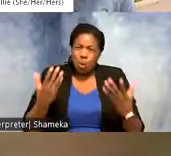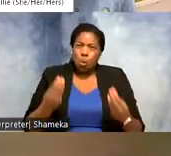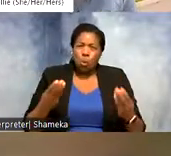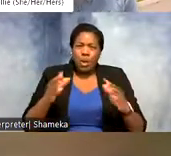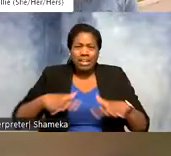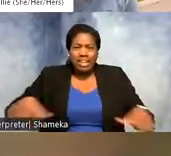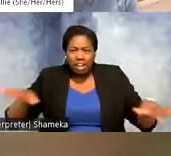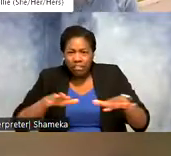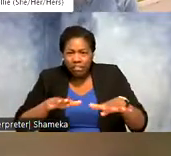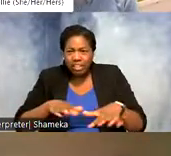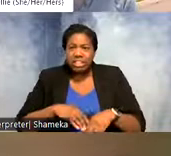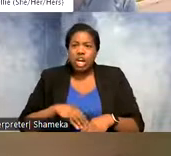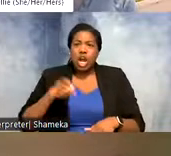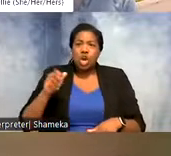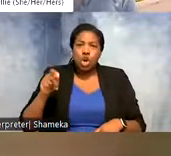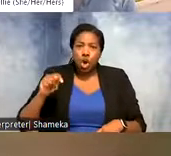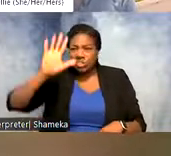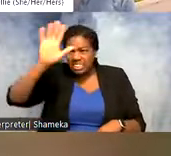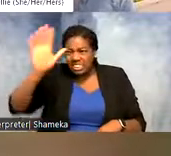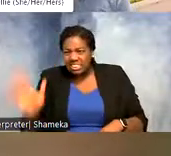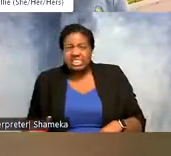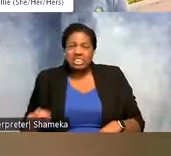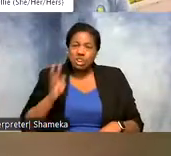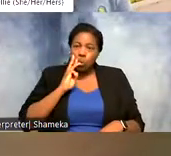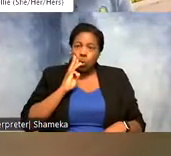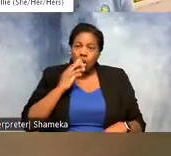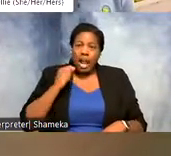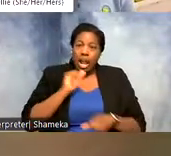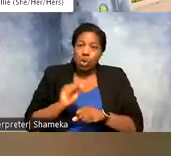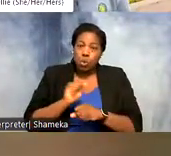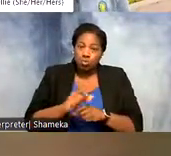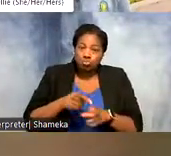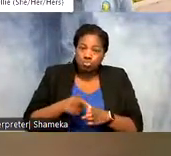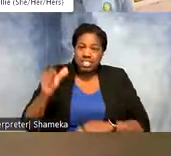coasts and water. And I'm working with the shorebirds science and conservation collective to